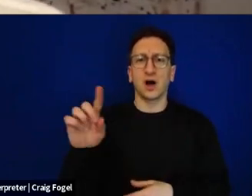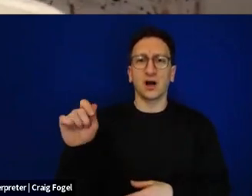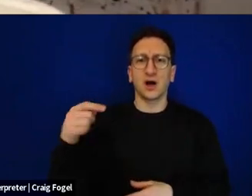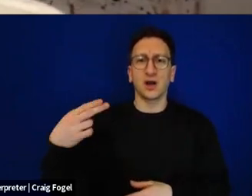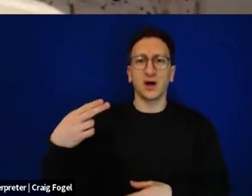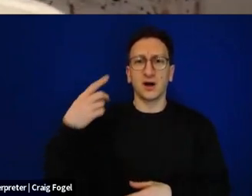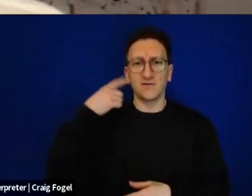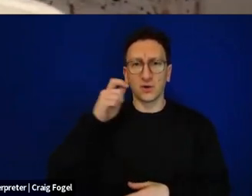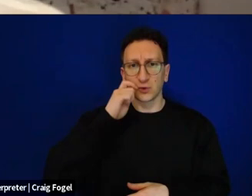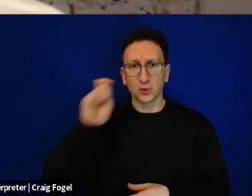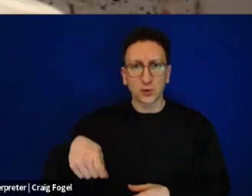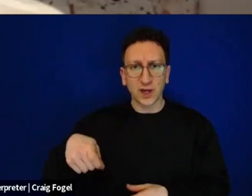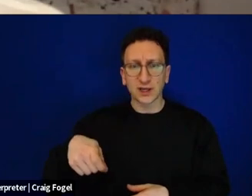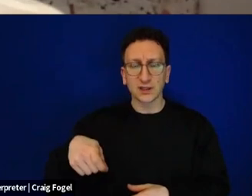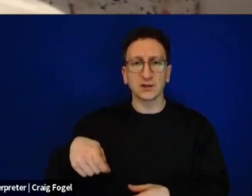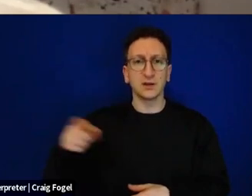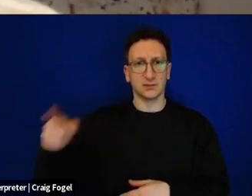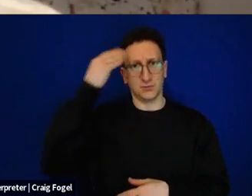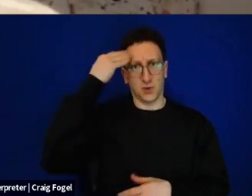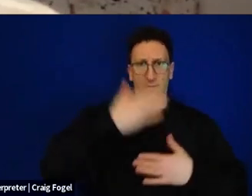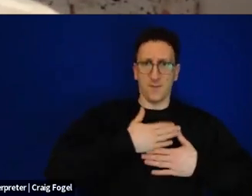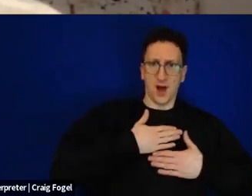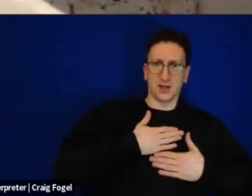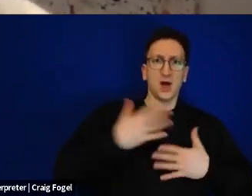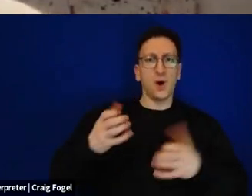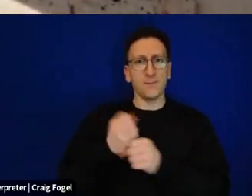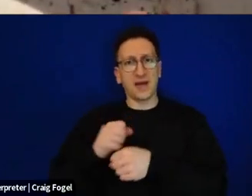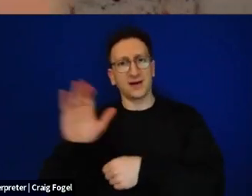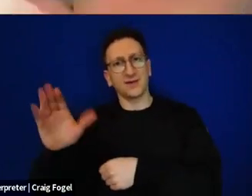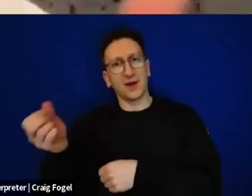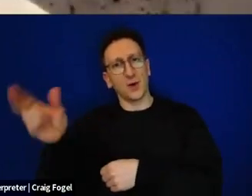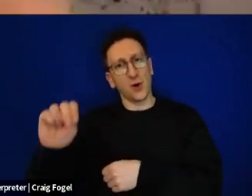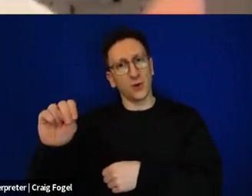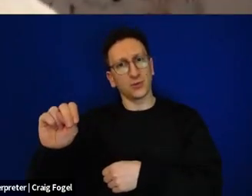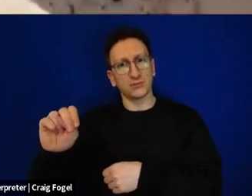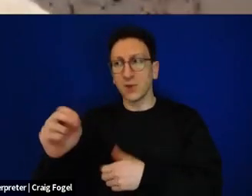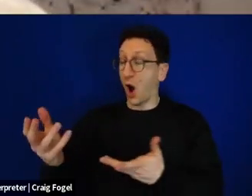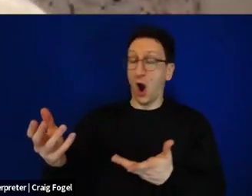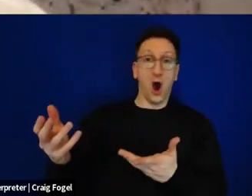and the Israeli Haggadah, and they wanted to create a Ukrainian Haggadah in the same style. We, of course, were excited and told them we're happy to.